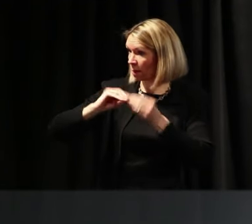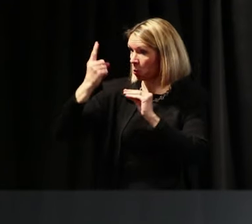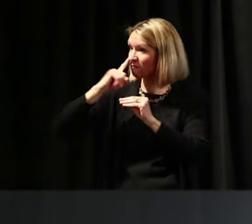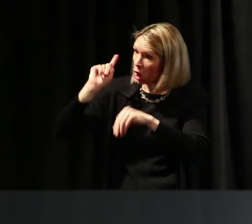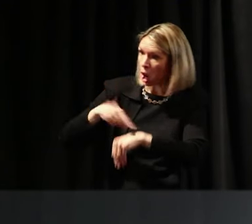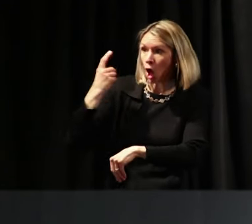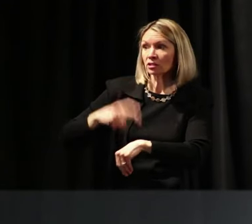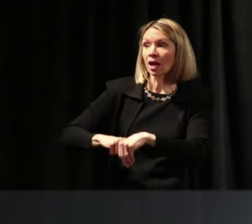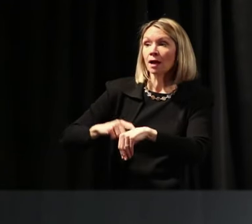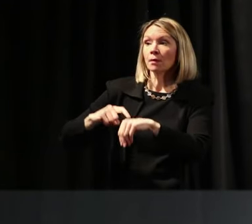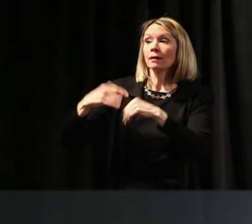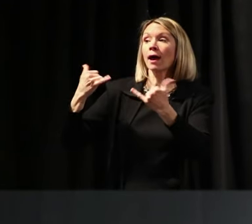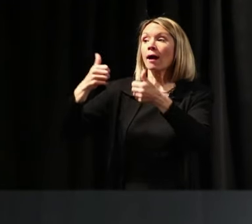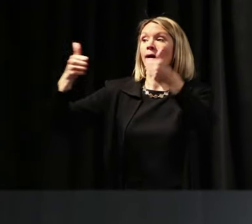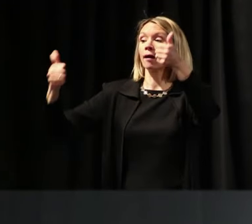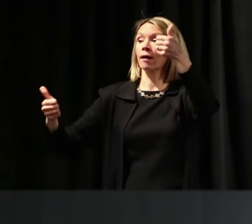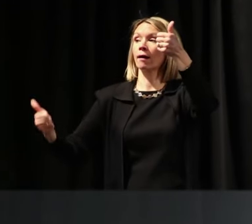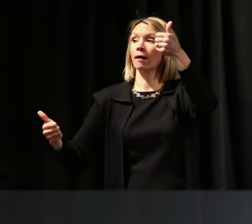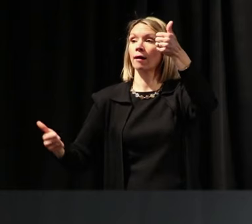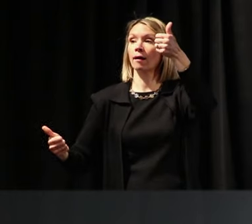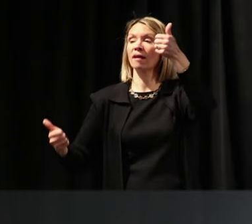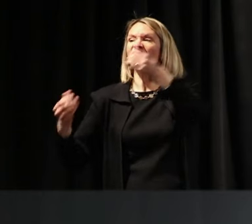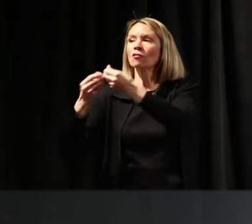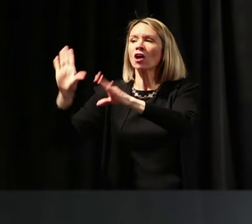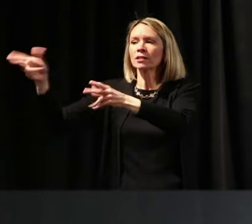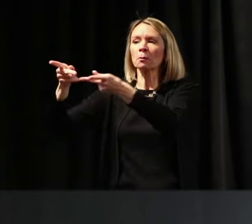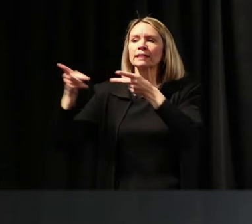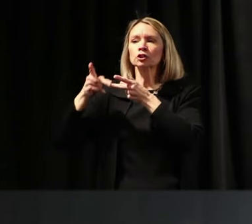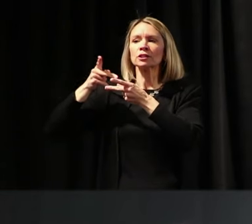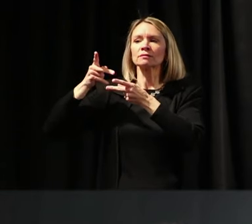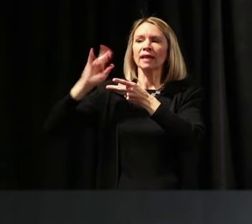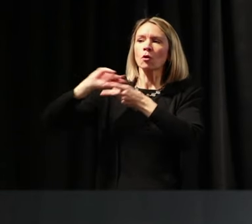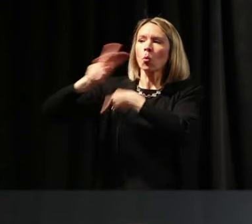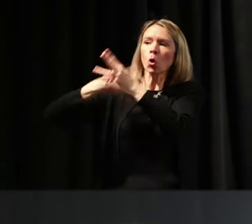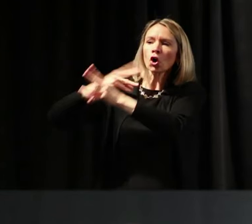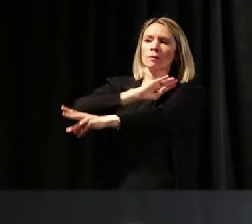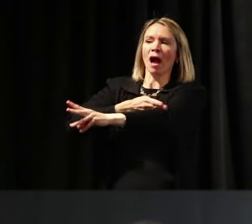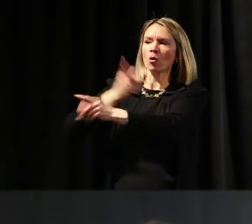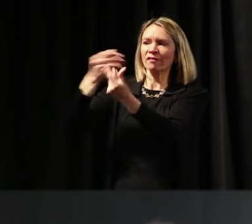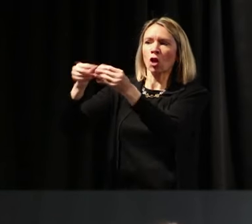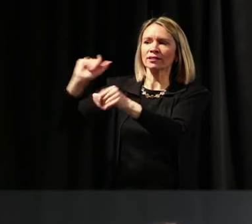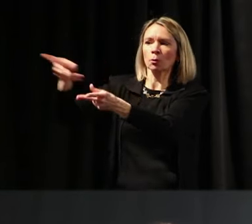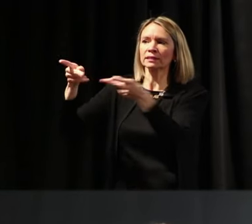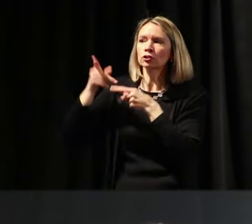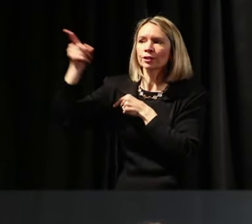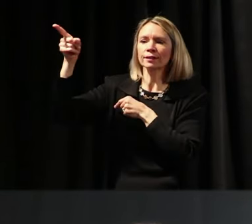that position in world power, you know. It's important that you realize that we've got to stay on top of it.